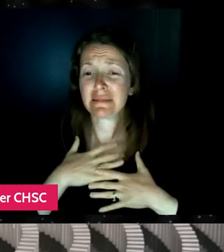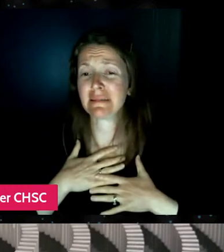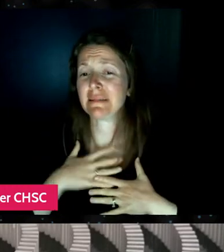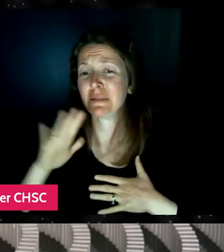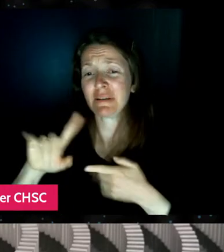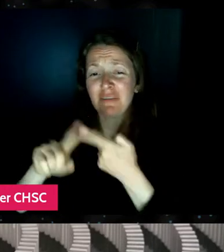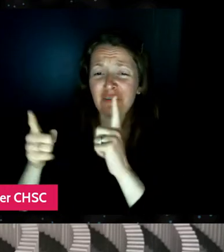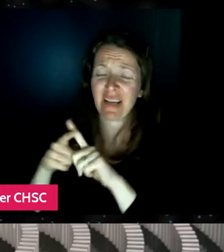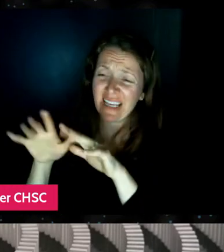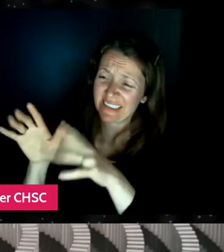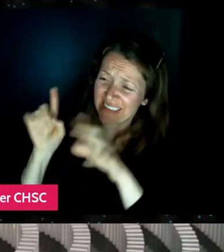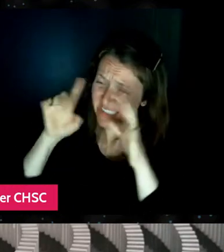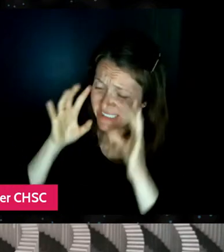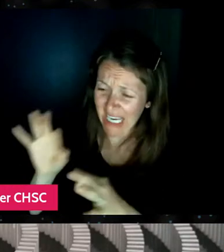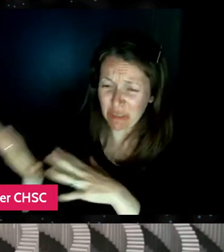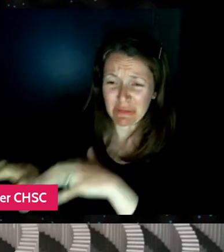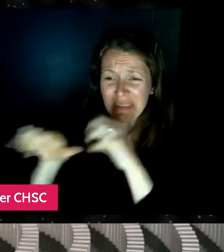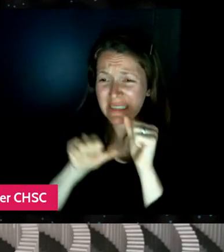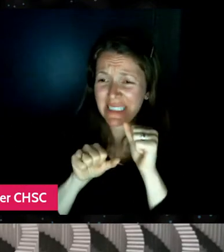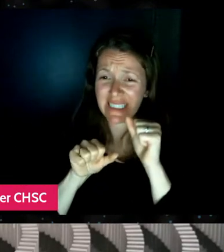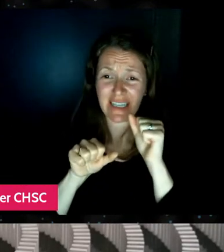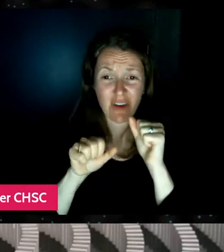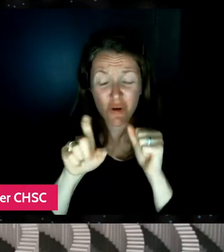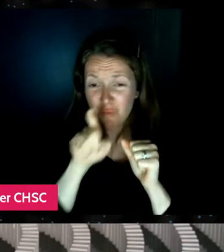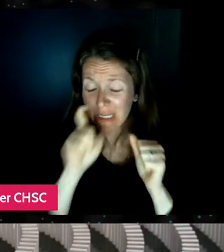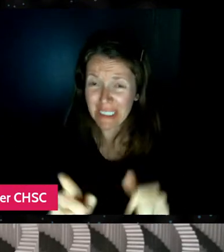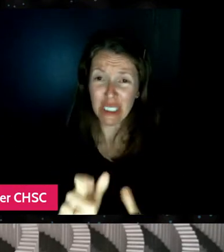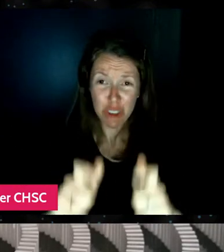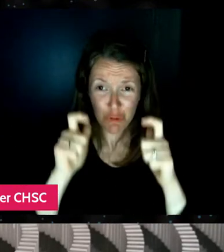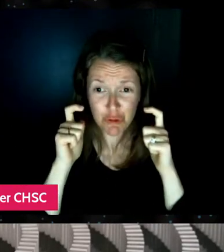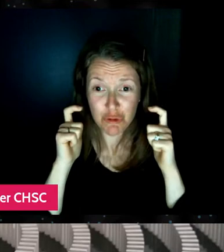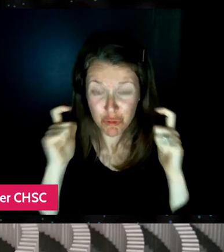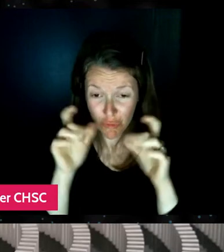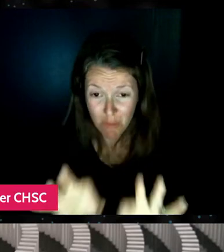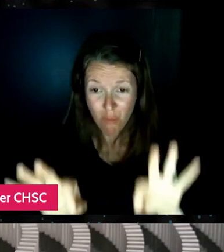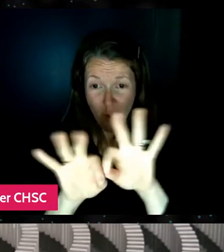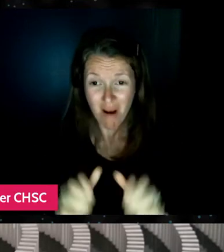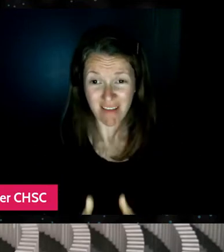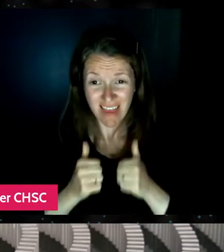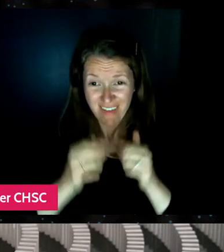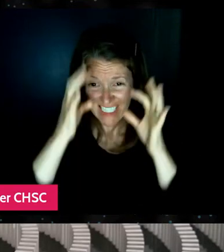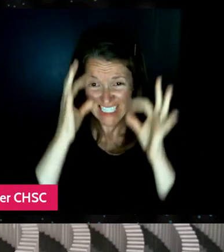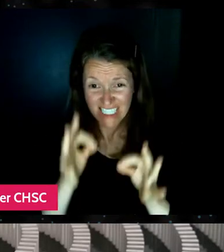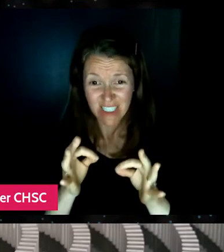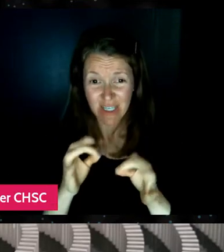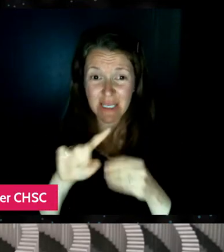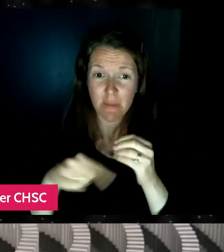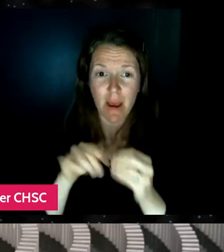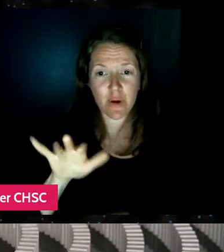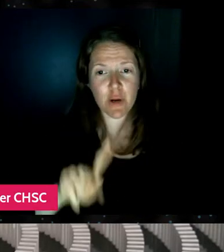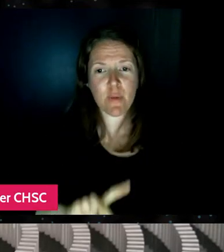and she has to make these very huge life decisions about, you know, personal, professional.